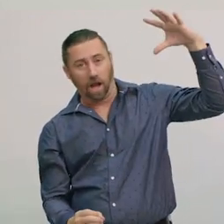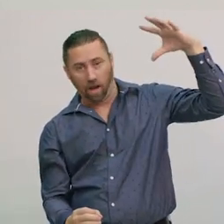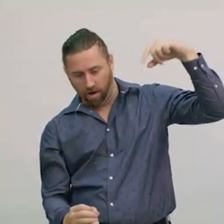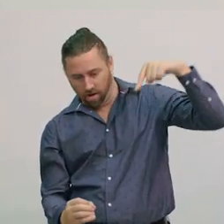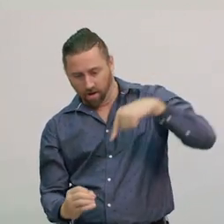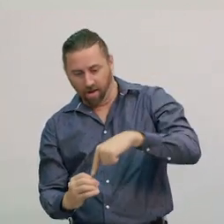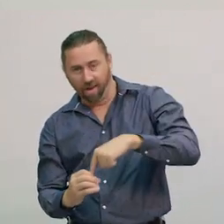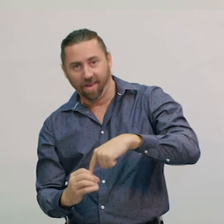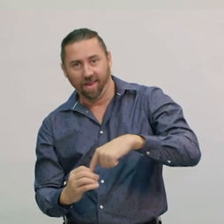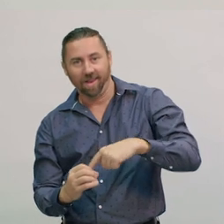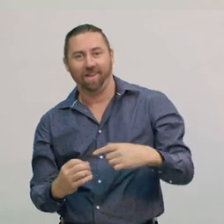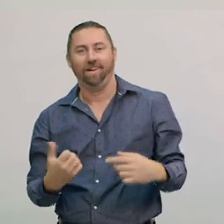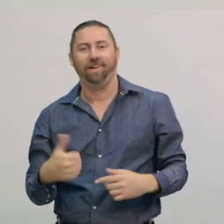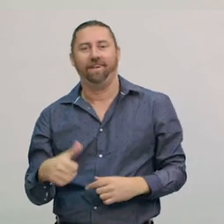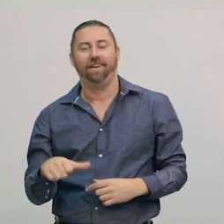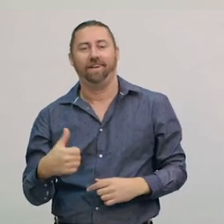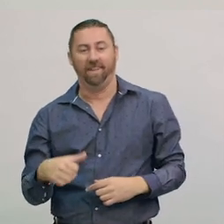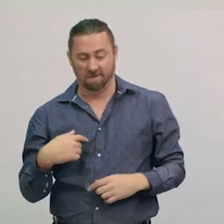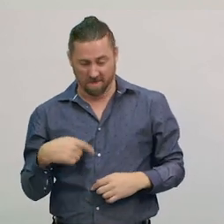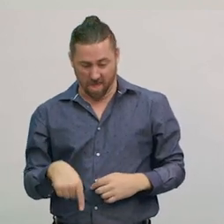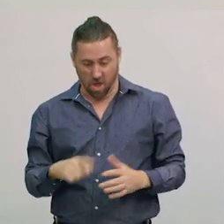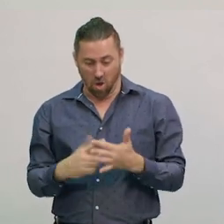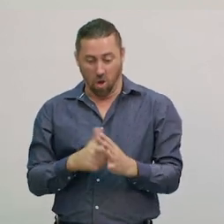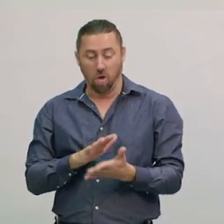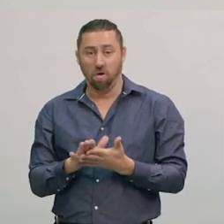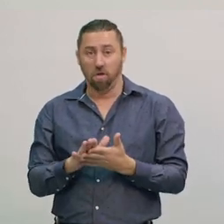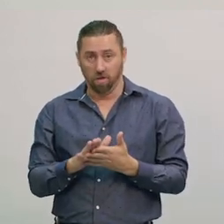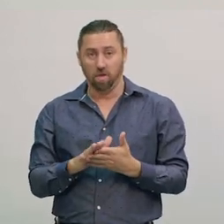So from our spot, here on Earth, we see the shape of the Moon,